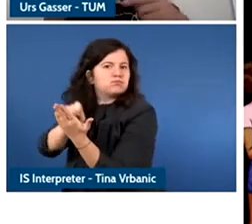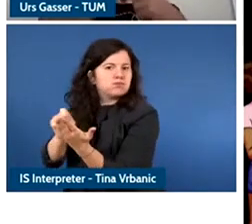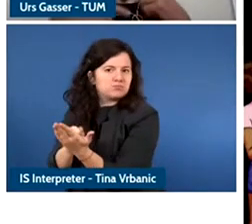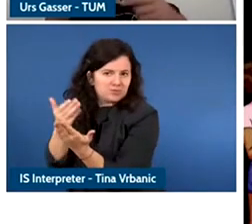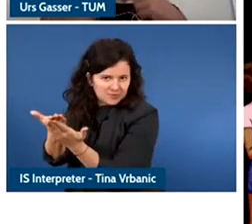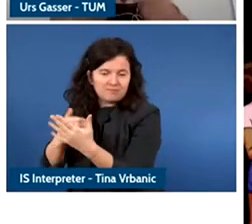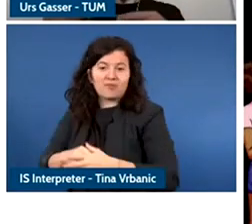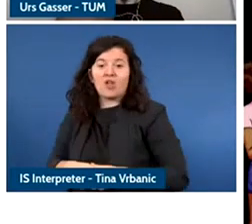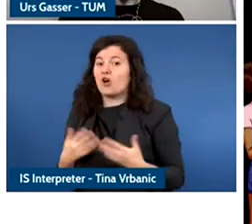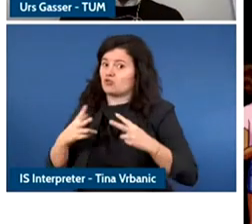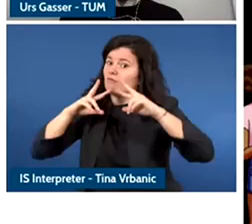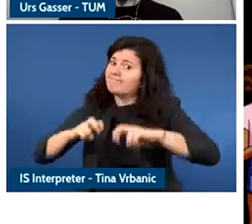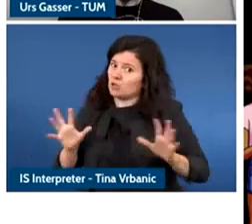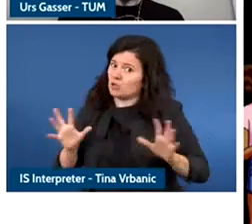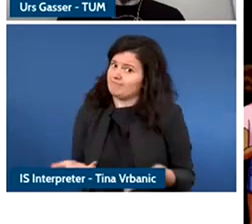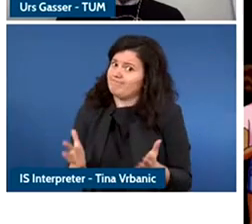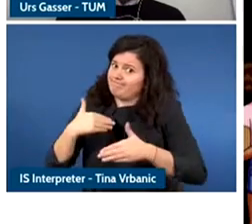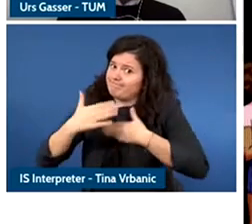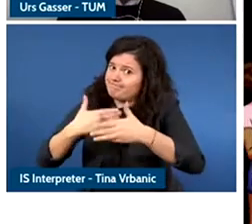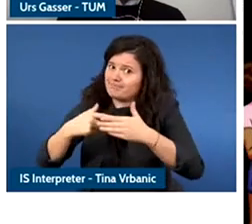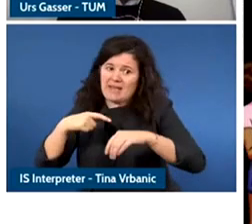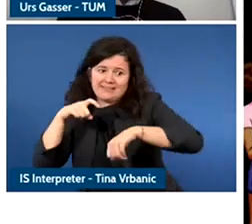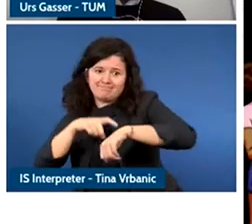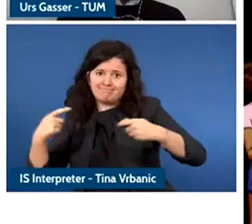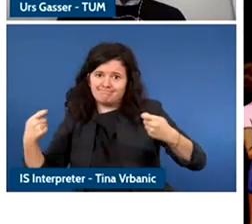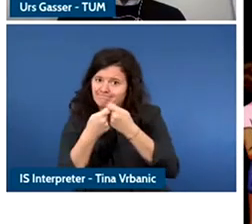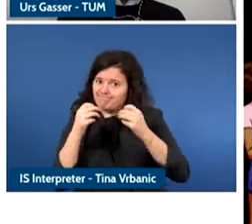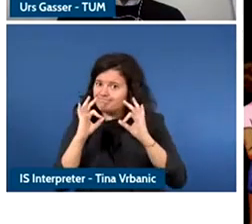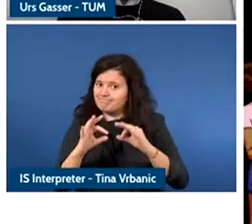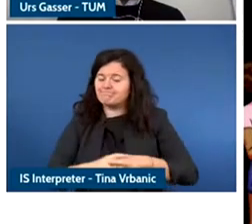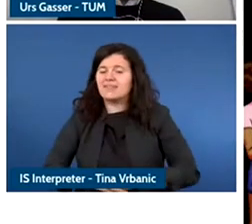creating better interface to manage this challenge.